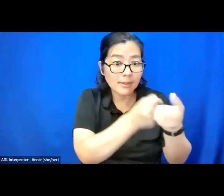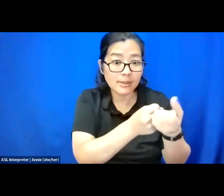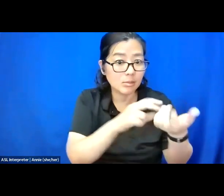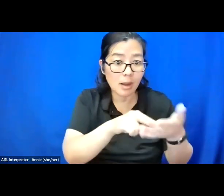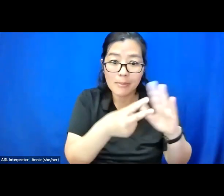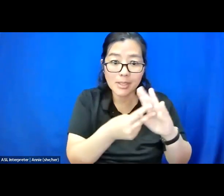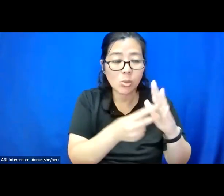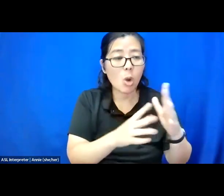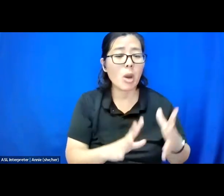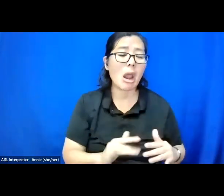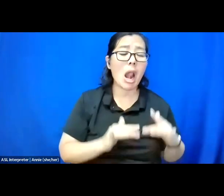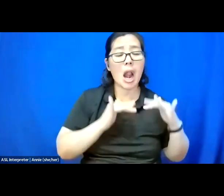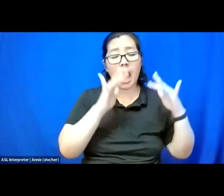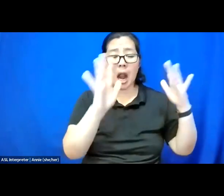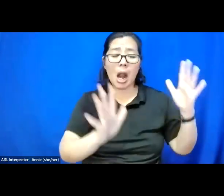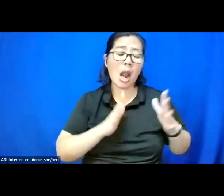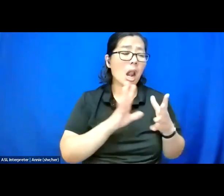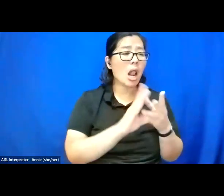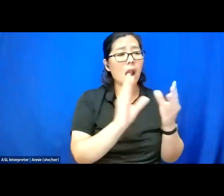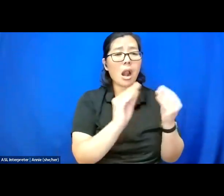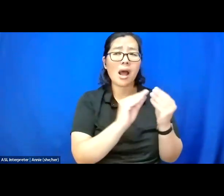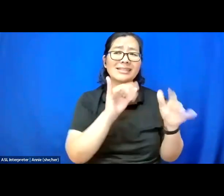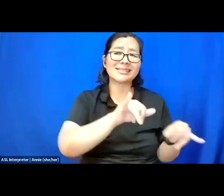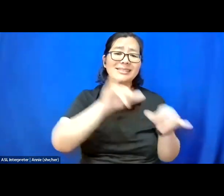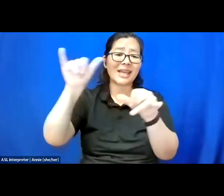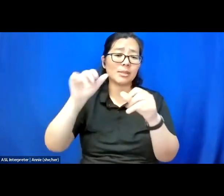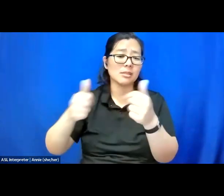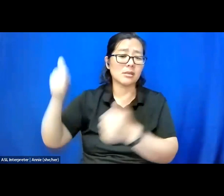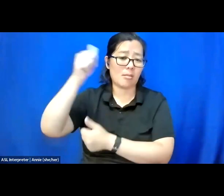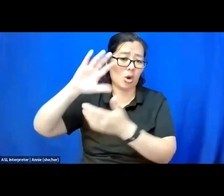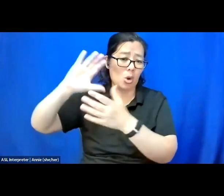in the ways in which the dominant culture wants us to speak.